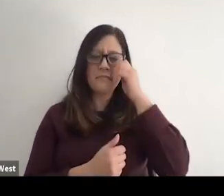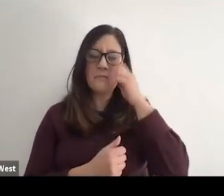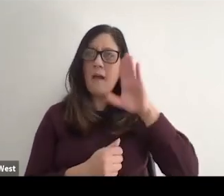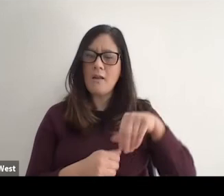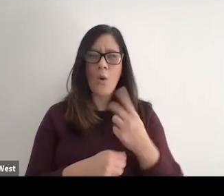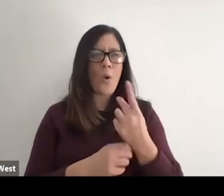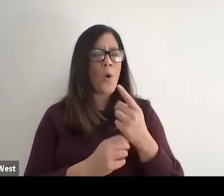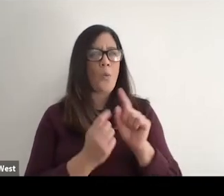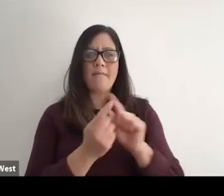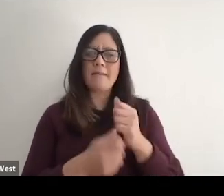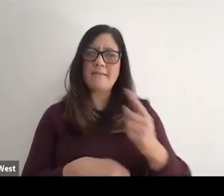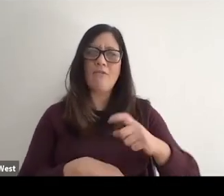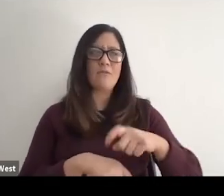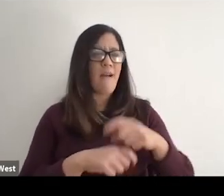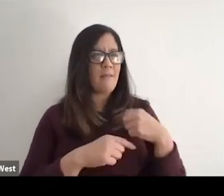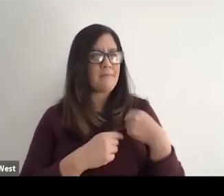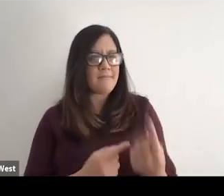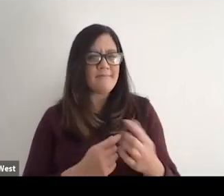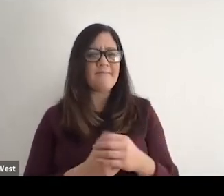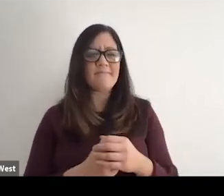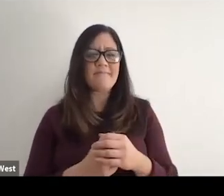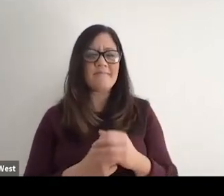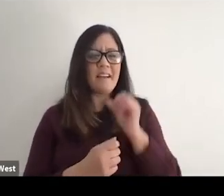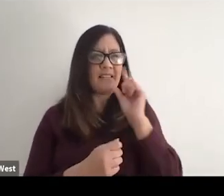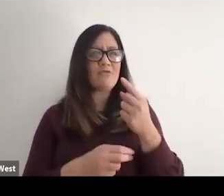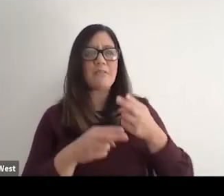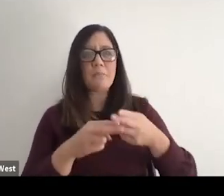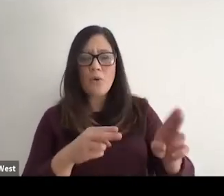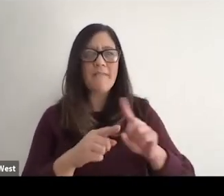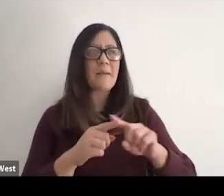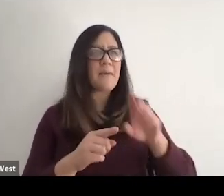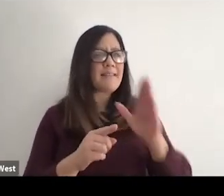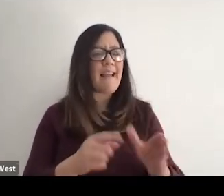I mean, not just briefly and never really gotten to know you as well.